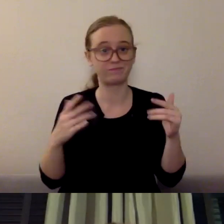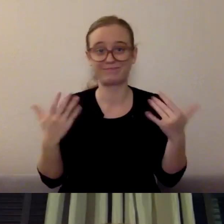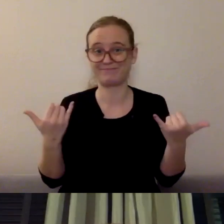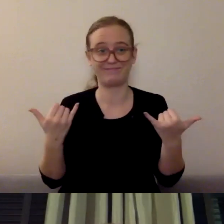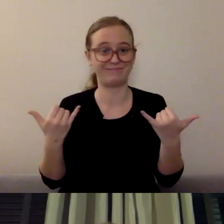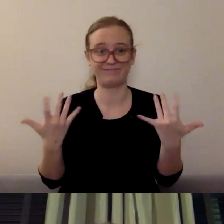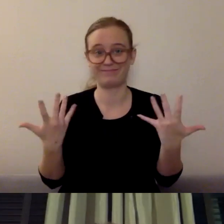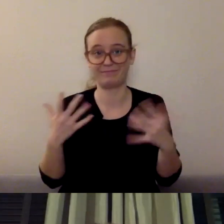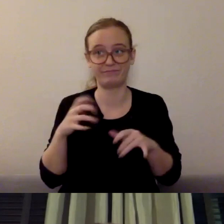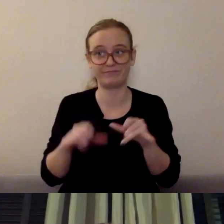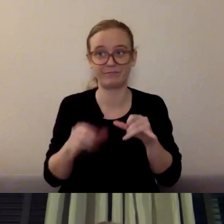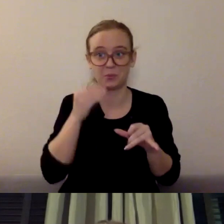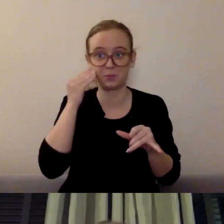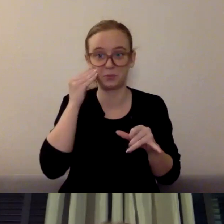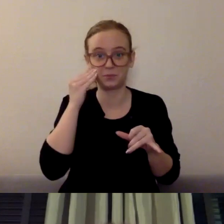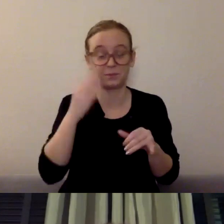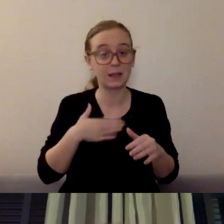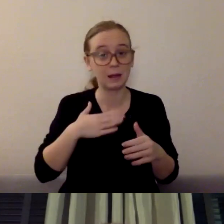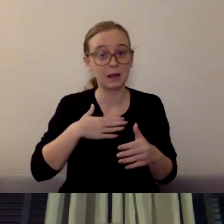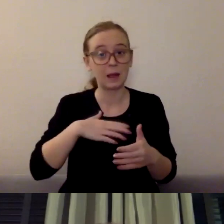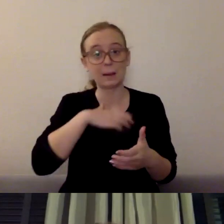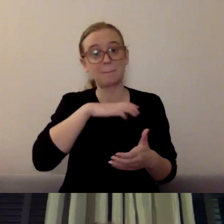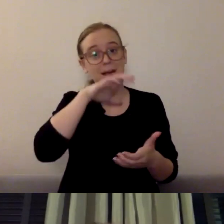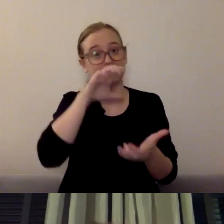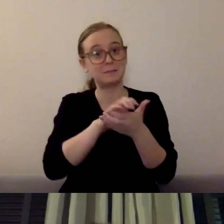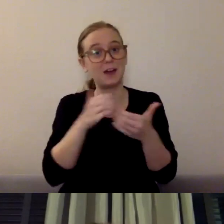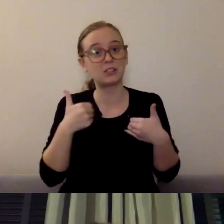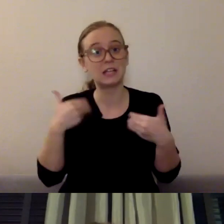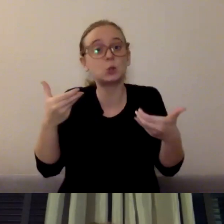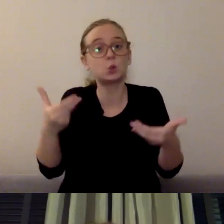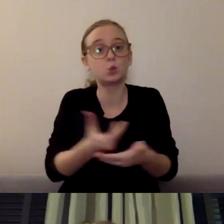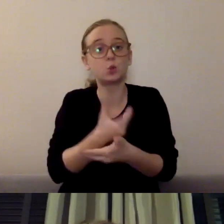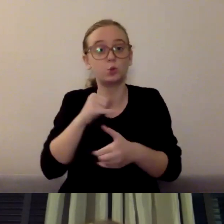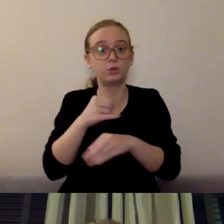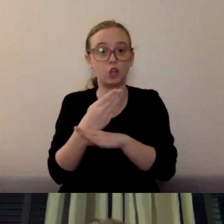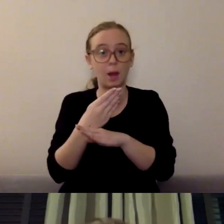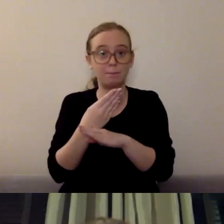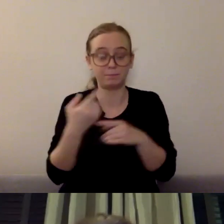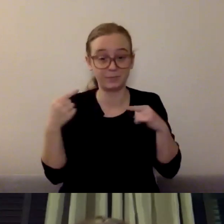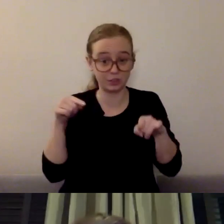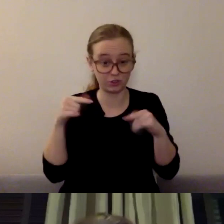We're both figuring out how to work from home and how to have the whole family together all day and doing our different things.